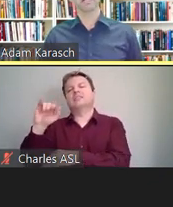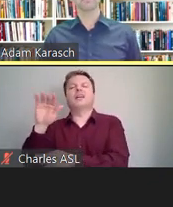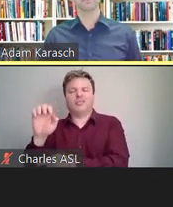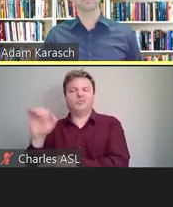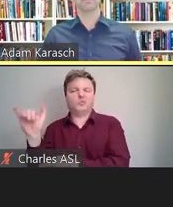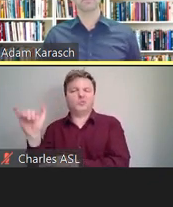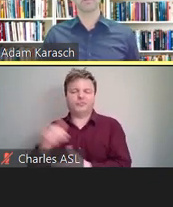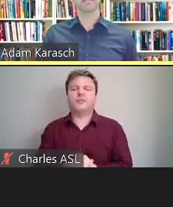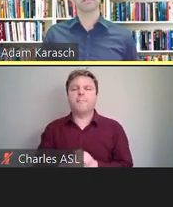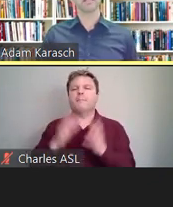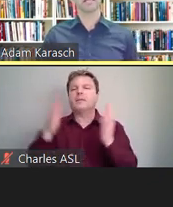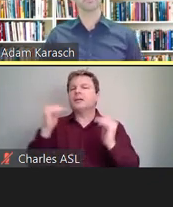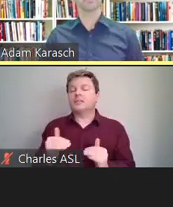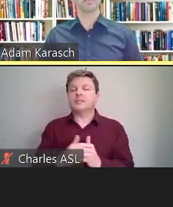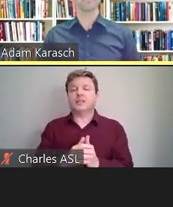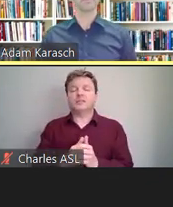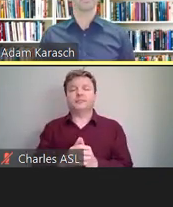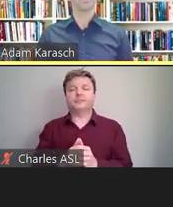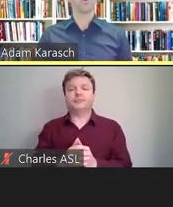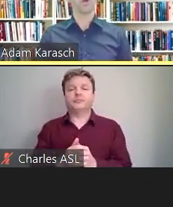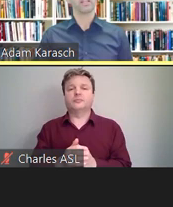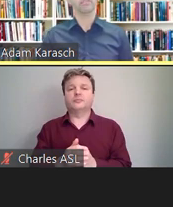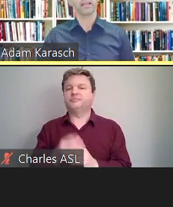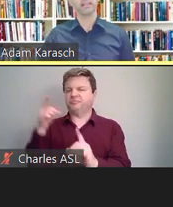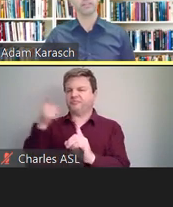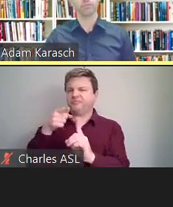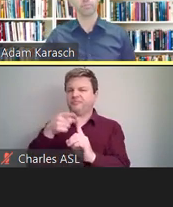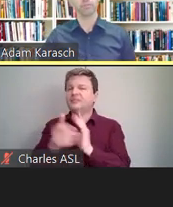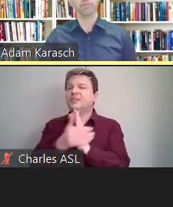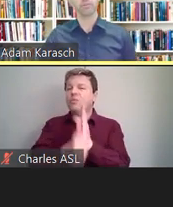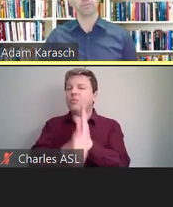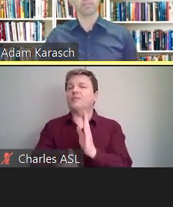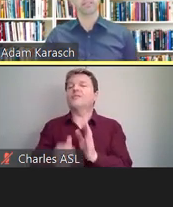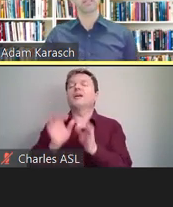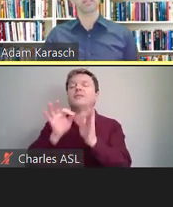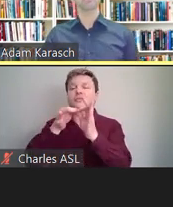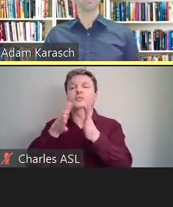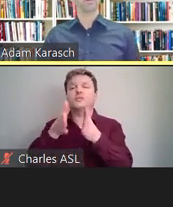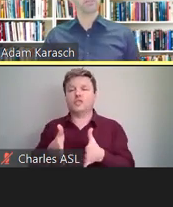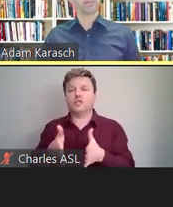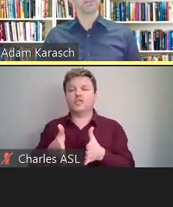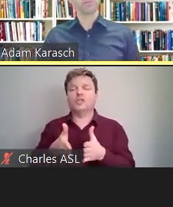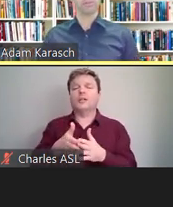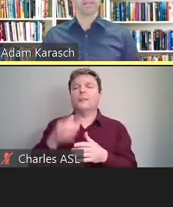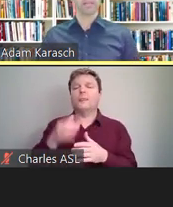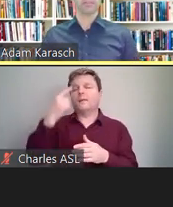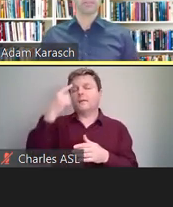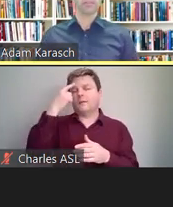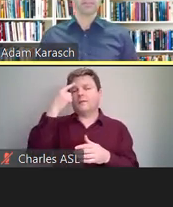During the next slide here, we'll be talking about qualified interpreters. That's for on-site or remote, as you see today.